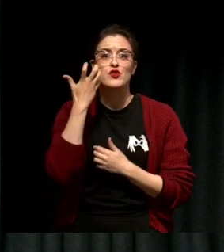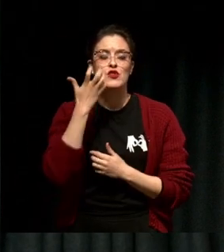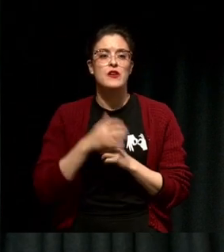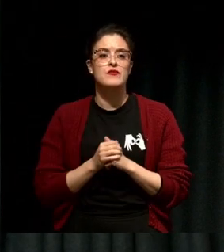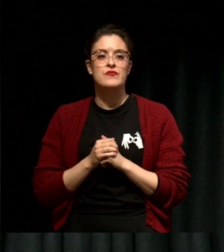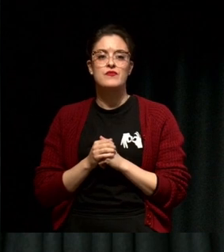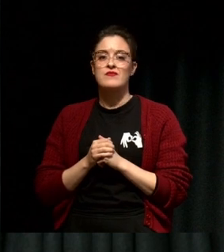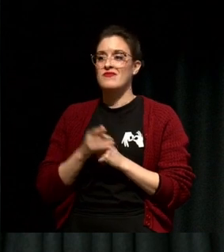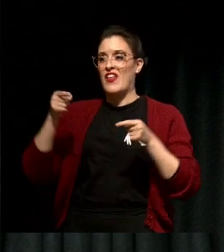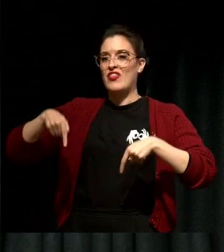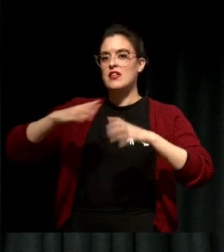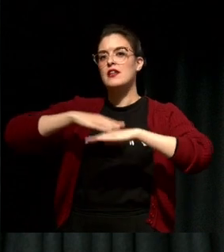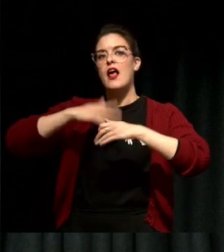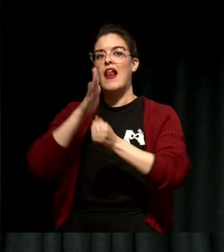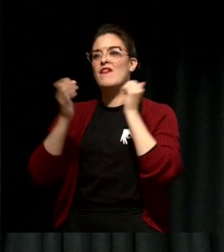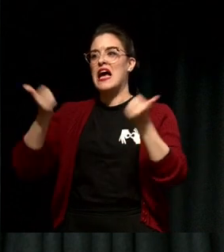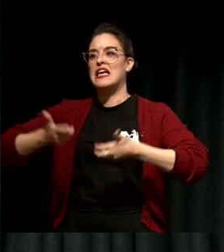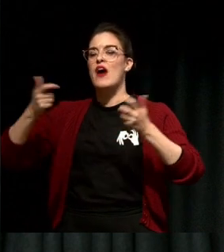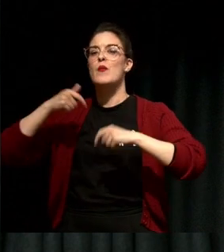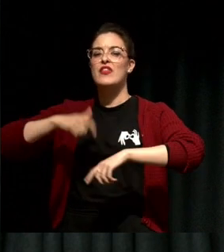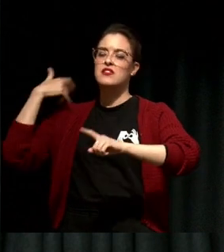of this land was never ceded, and this was and always will be Aboriginal land.